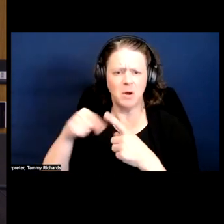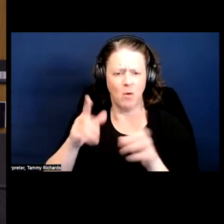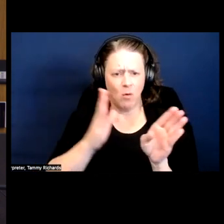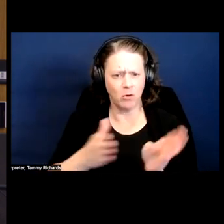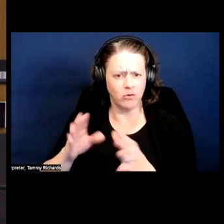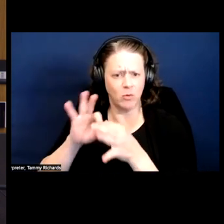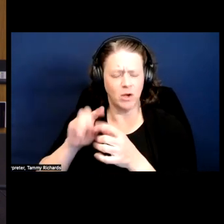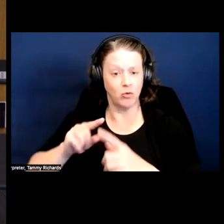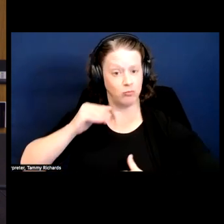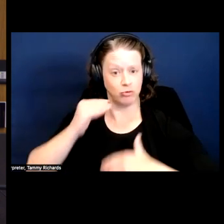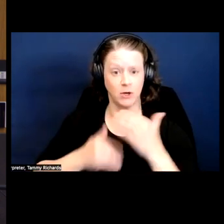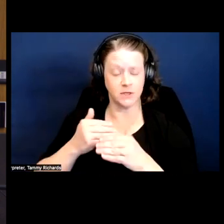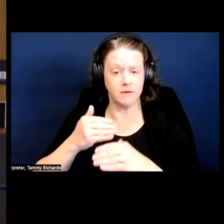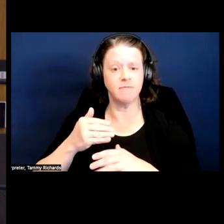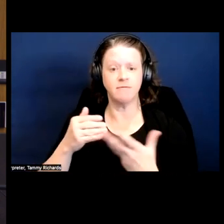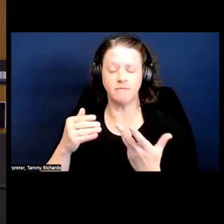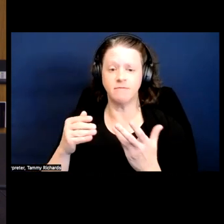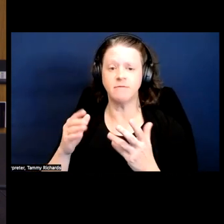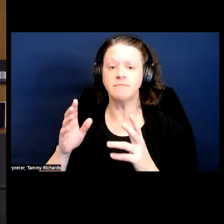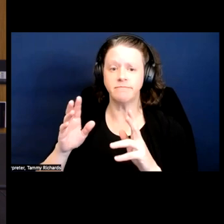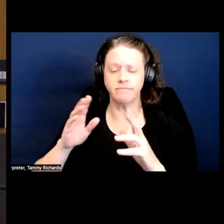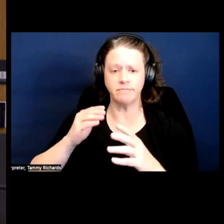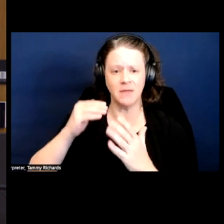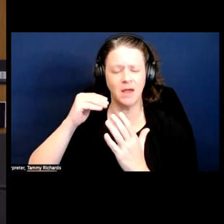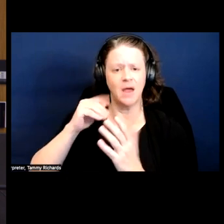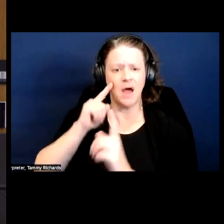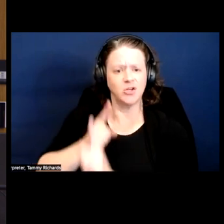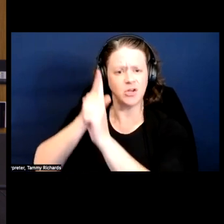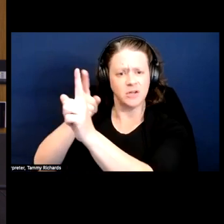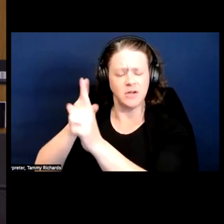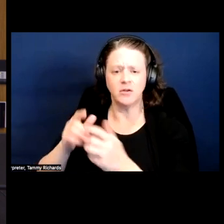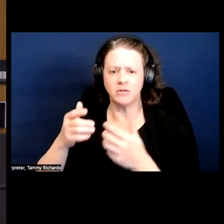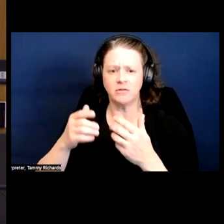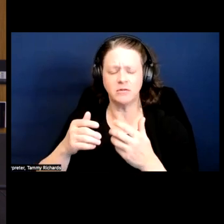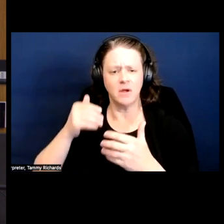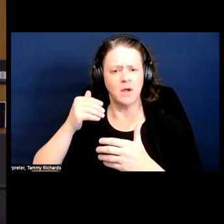agenda is that at the end of the day, a pragmatic project, right, built on establishing these